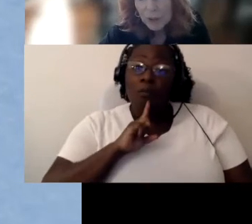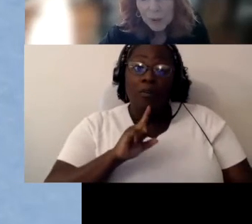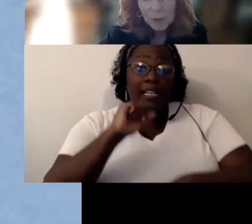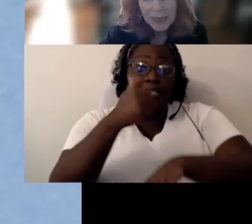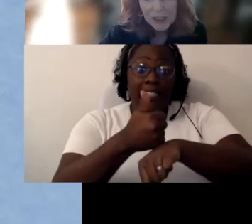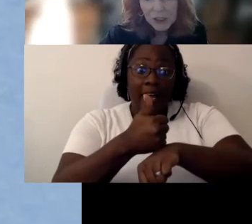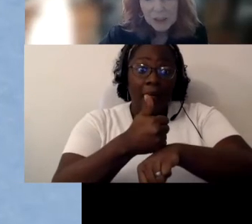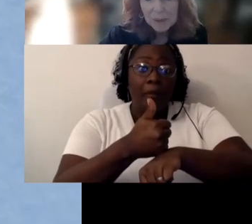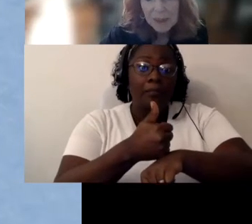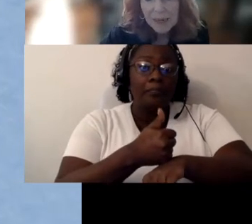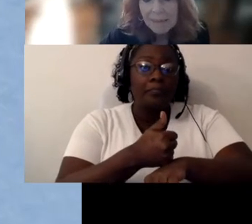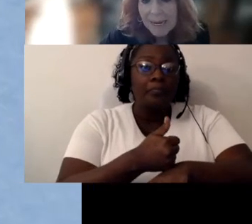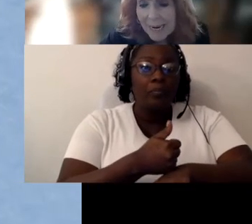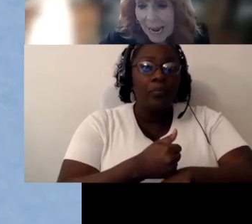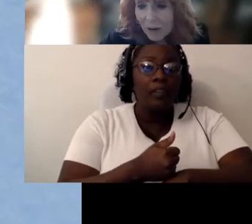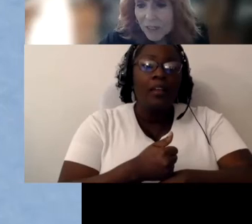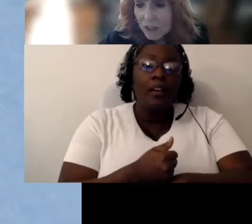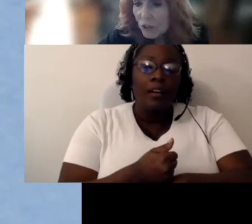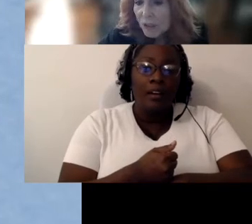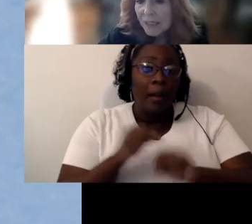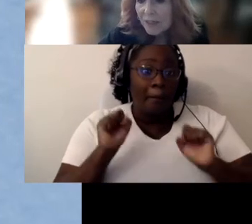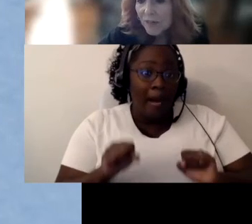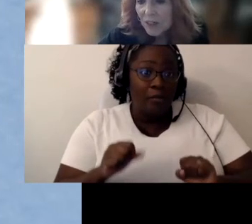appropriations Bill, and they now have included